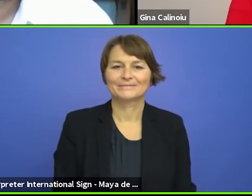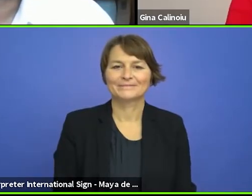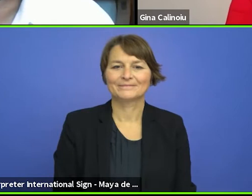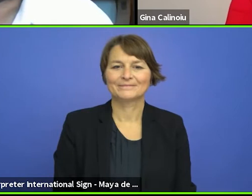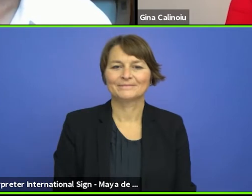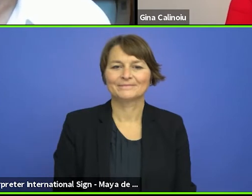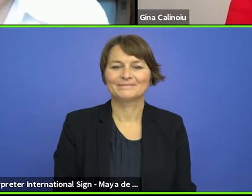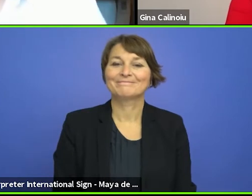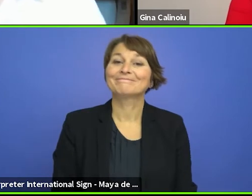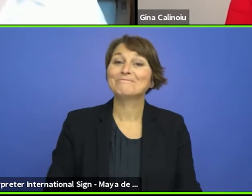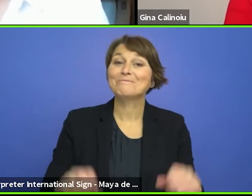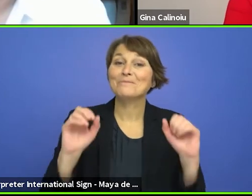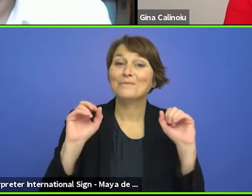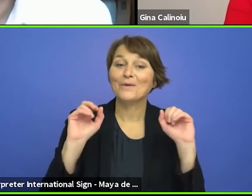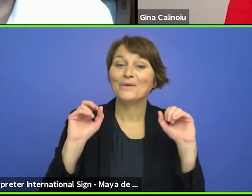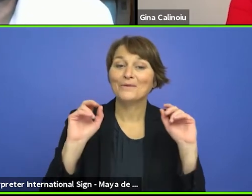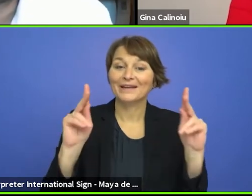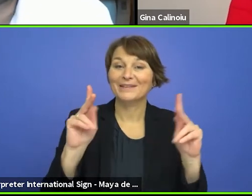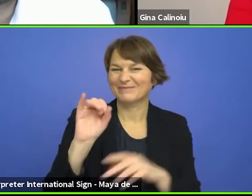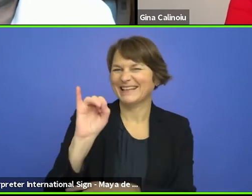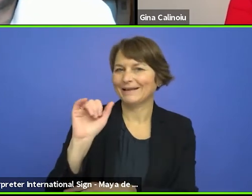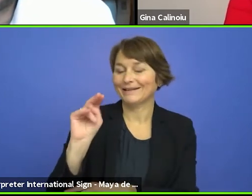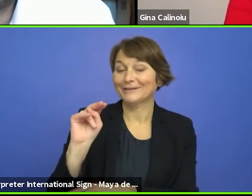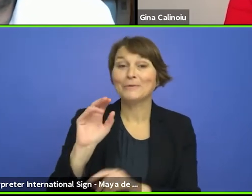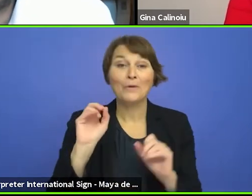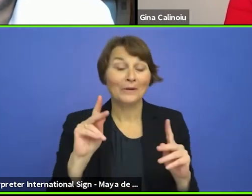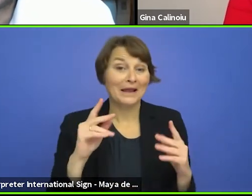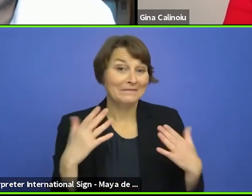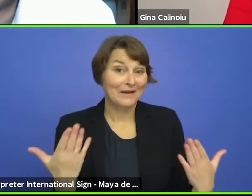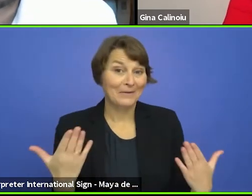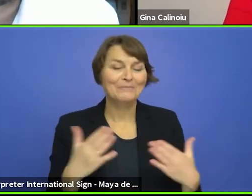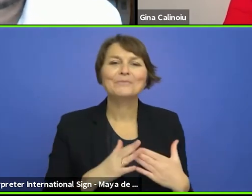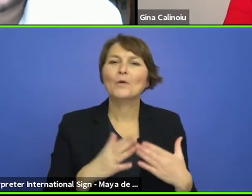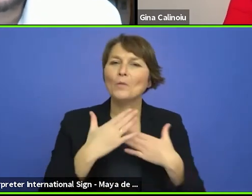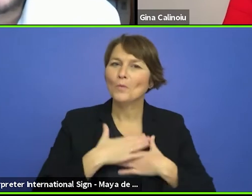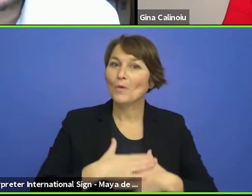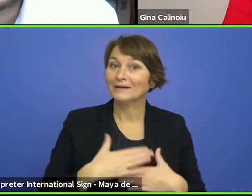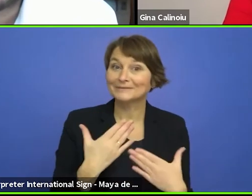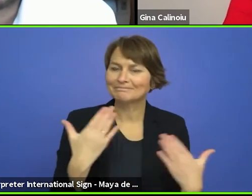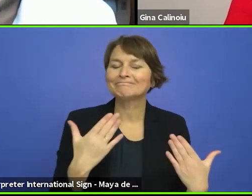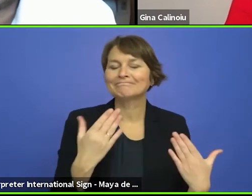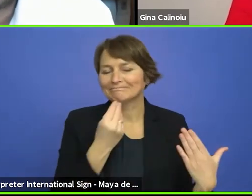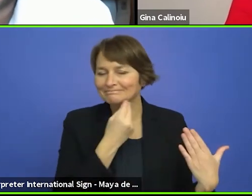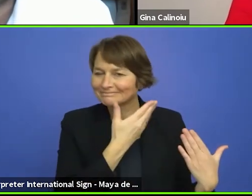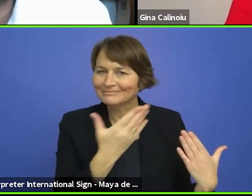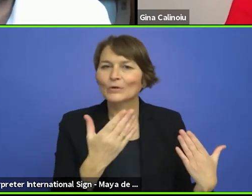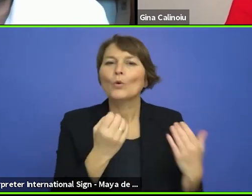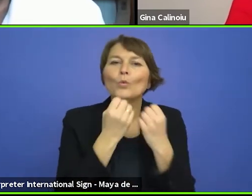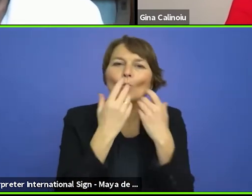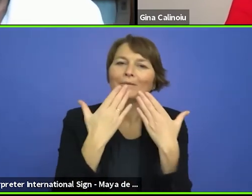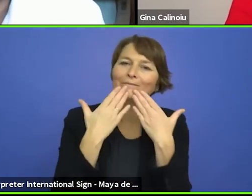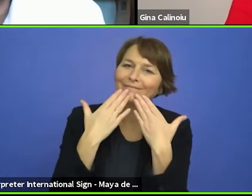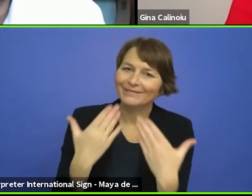Okay, okay so we want to express our warm thanks to the minister of state